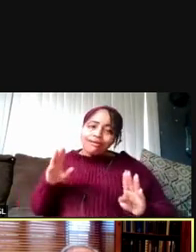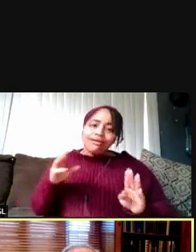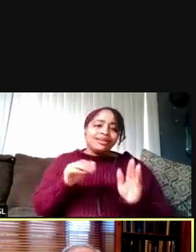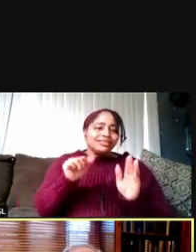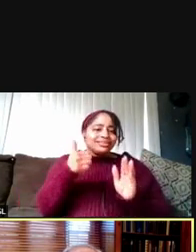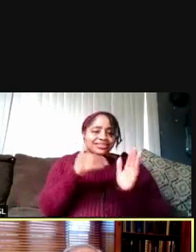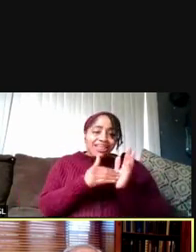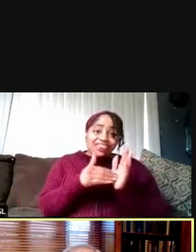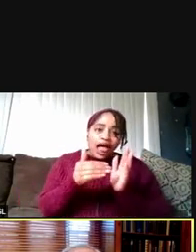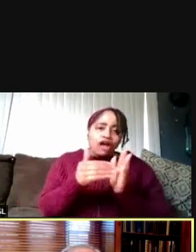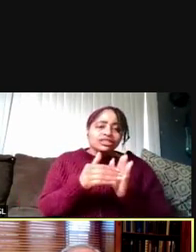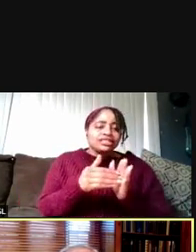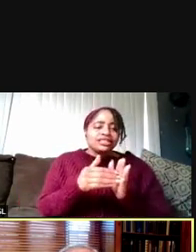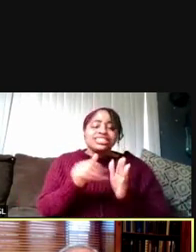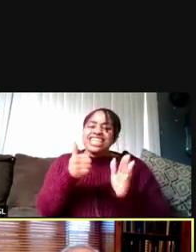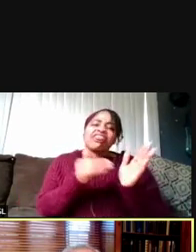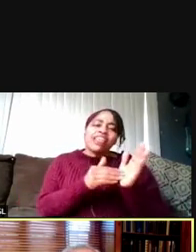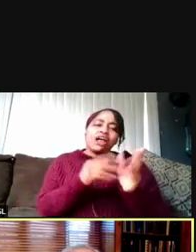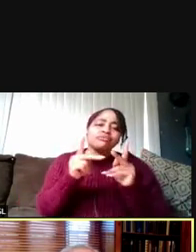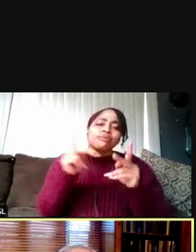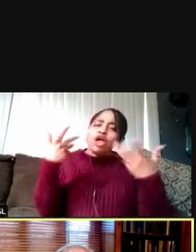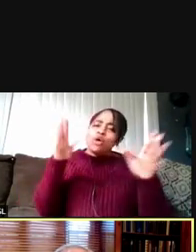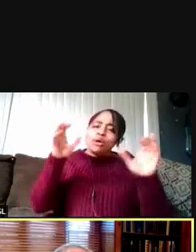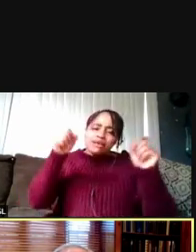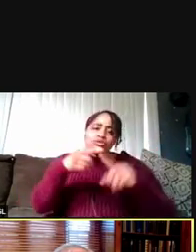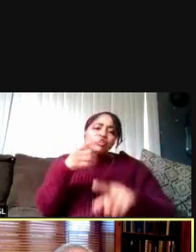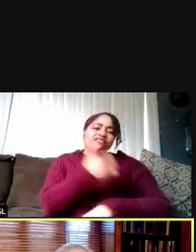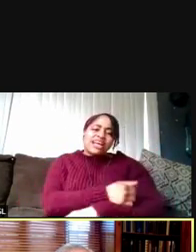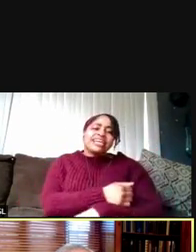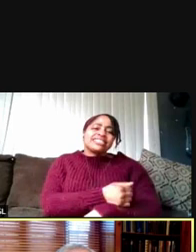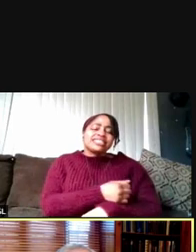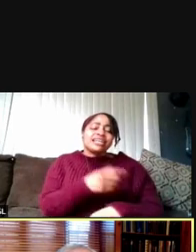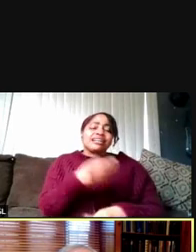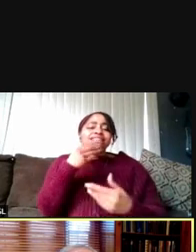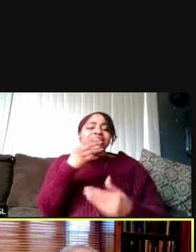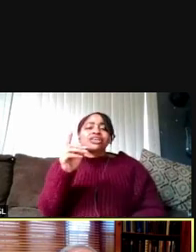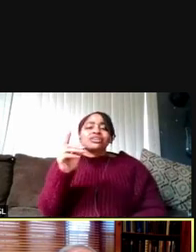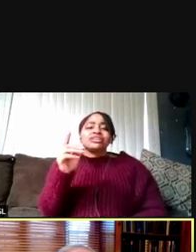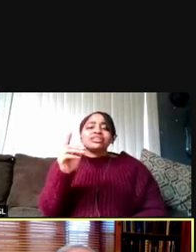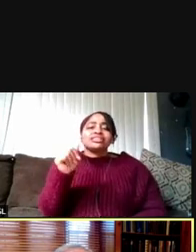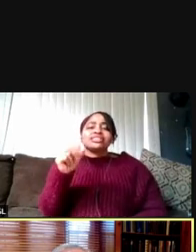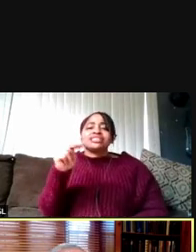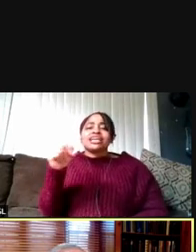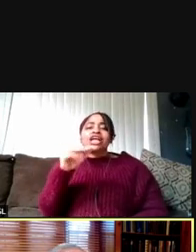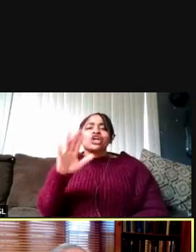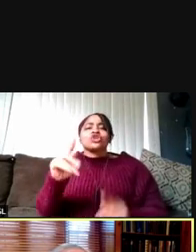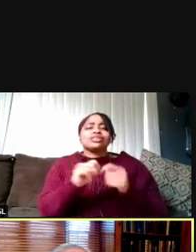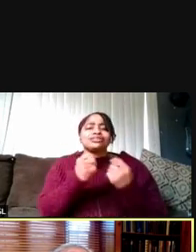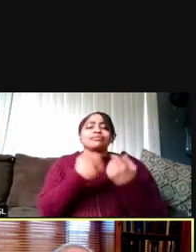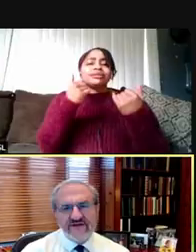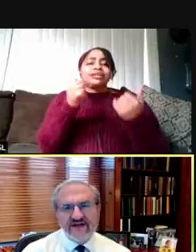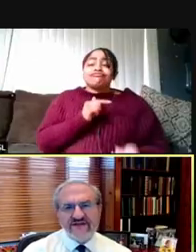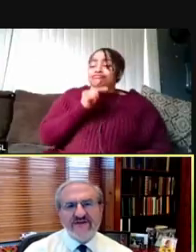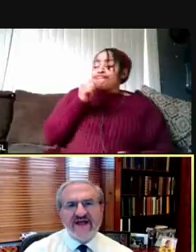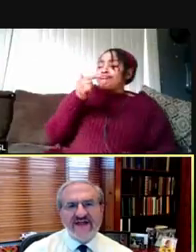we've already been able to vaccinate. So thanks very much Dana, and to your team. I'll now turn things back over to Dr. Malani